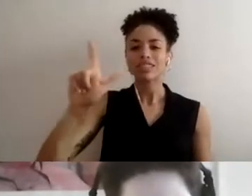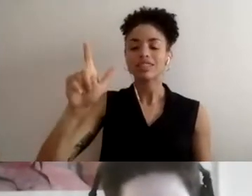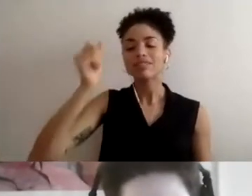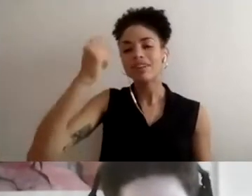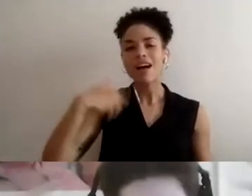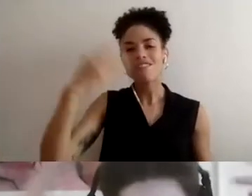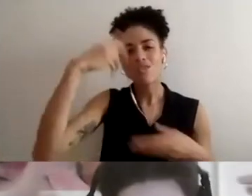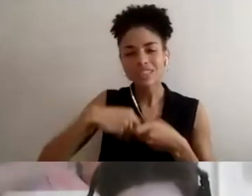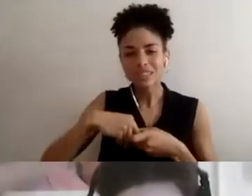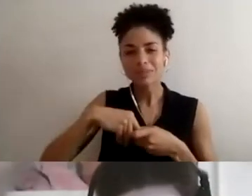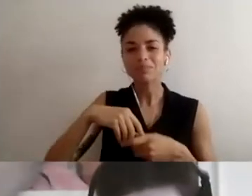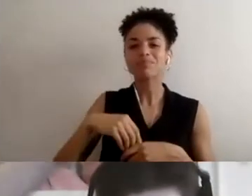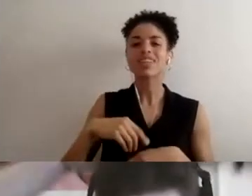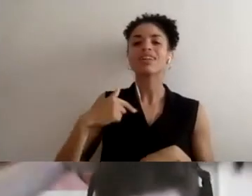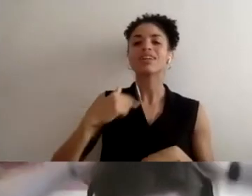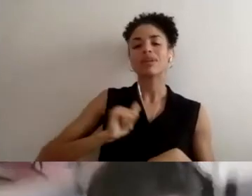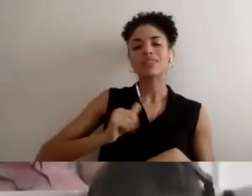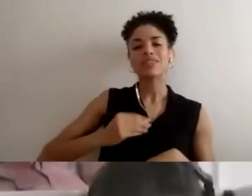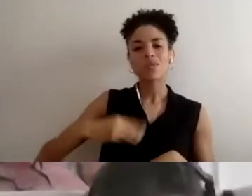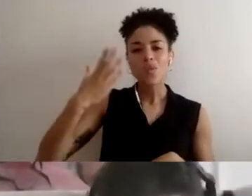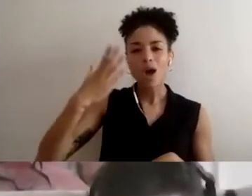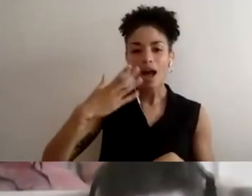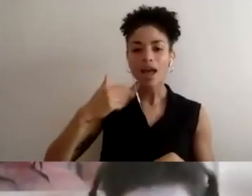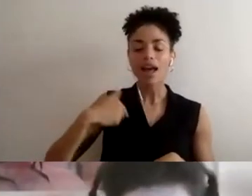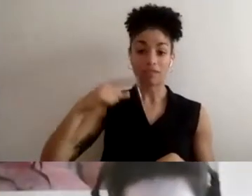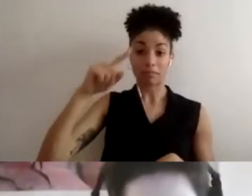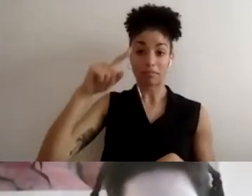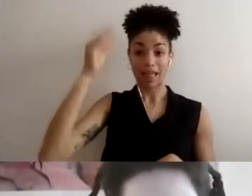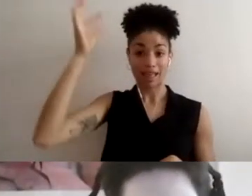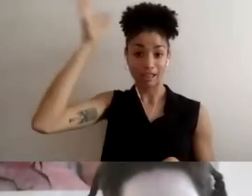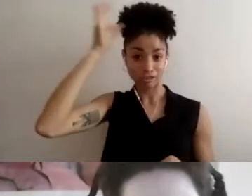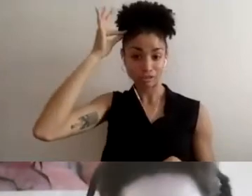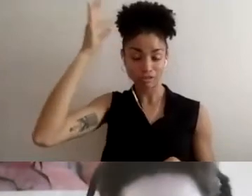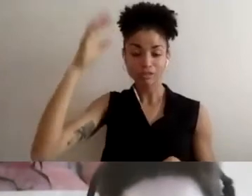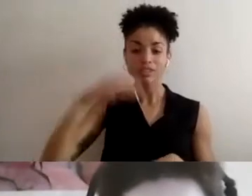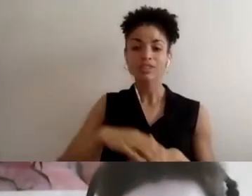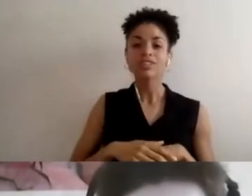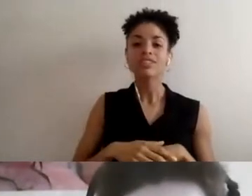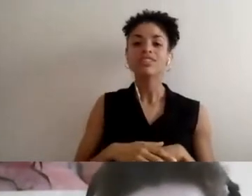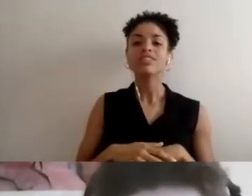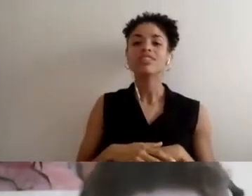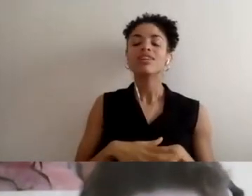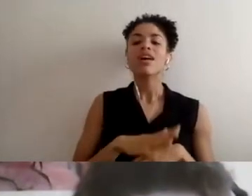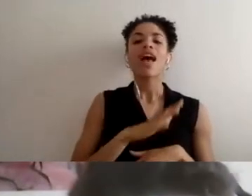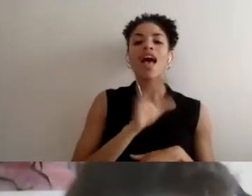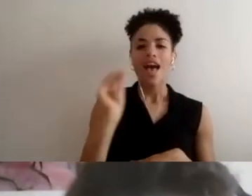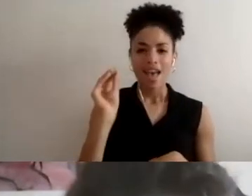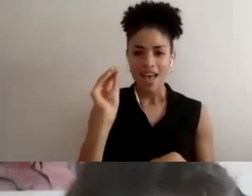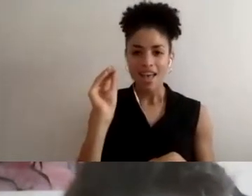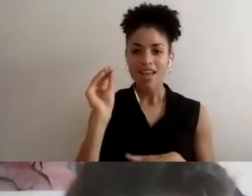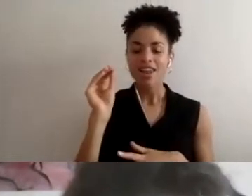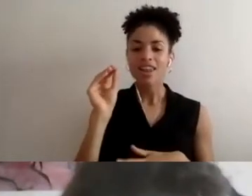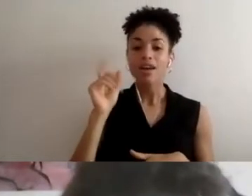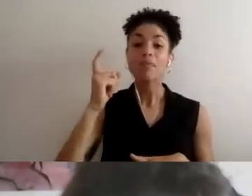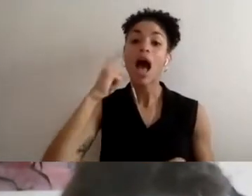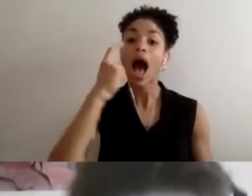white. I have black hair and eyes that actually shift color right now